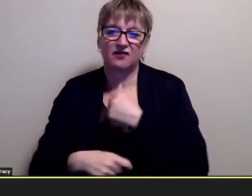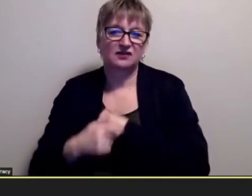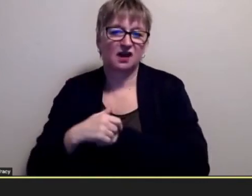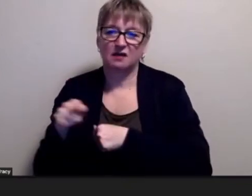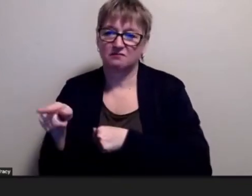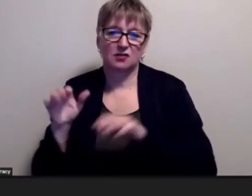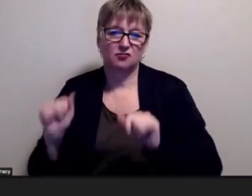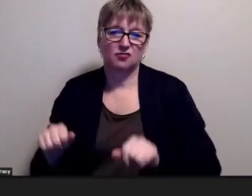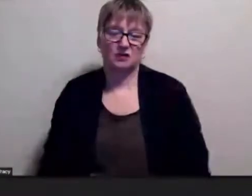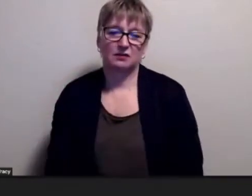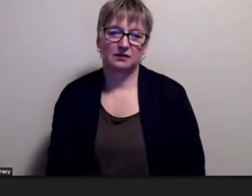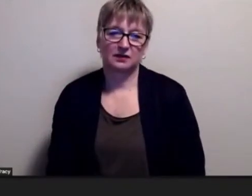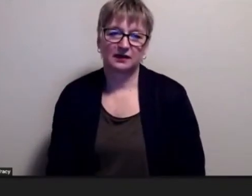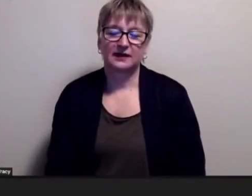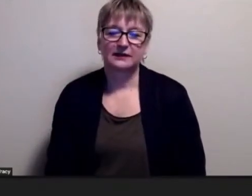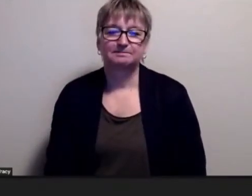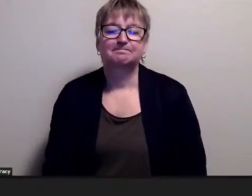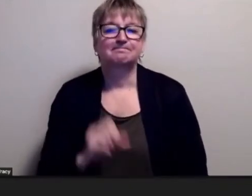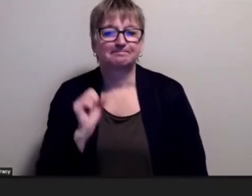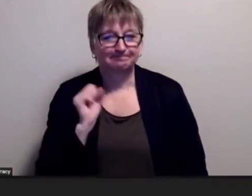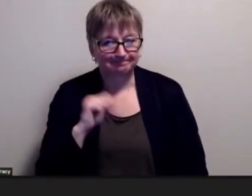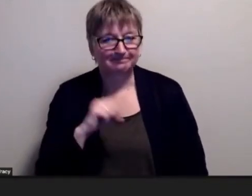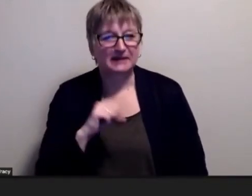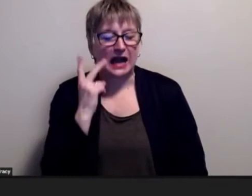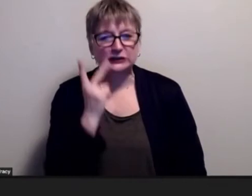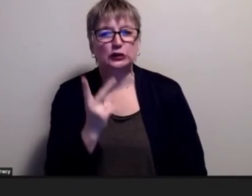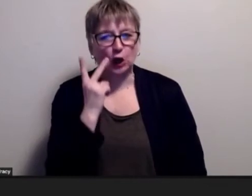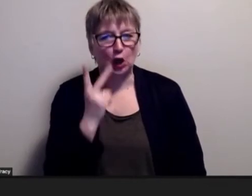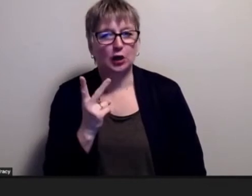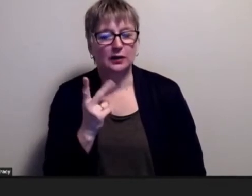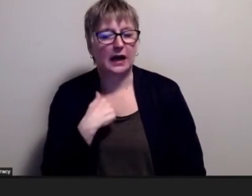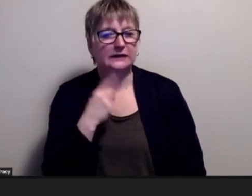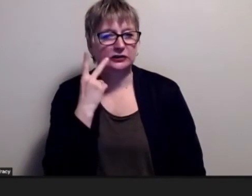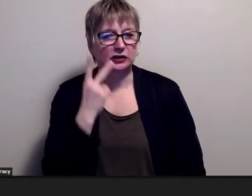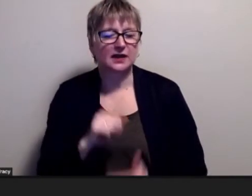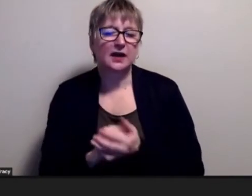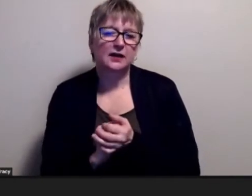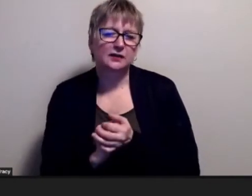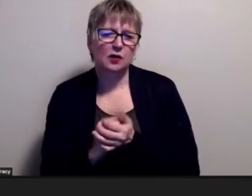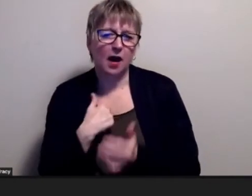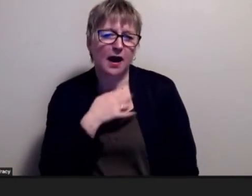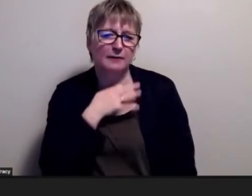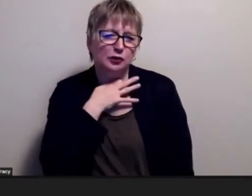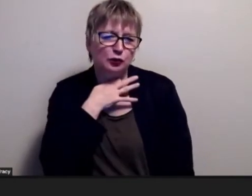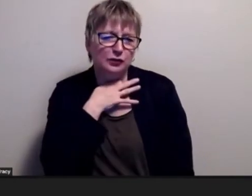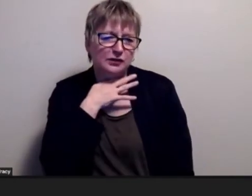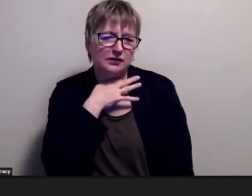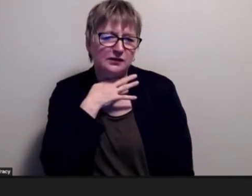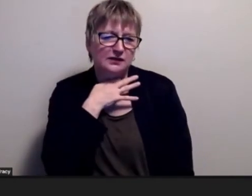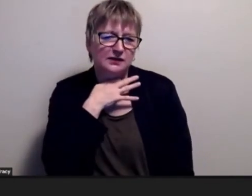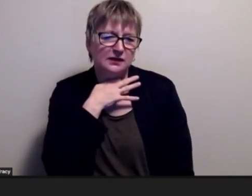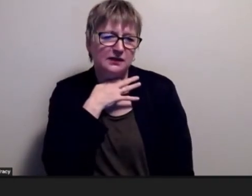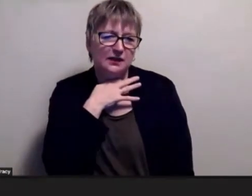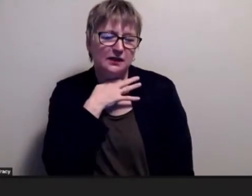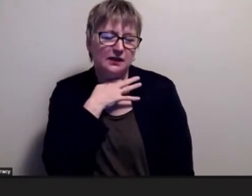yeah i saw that i saw that happen and i'm curious i'm curious about something asian when you were